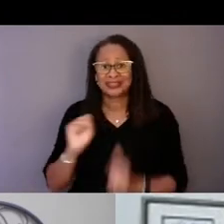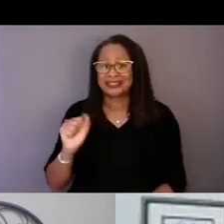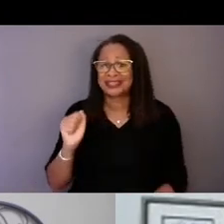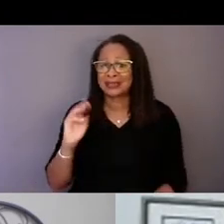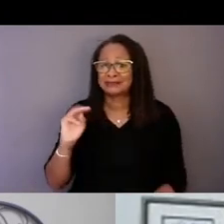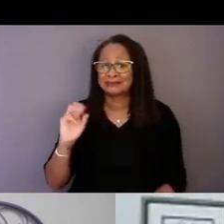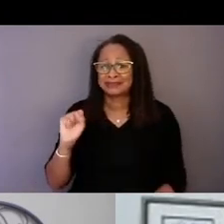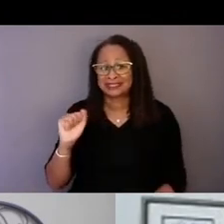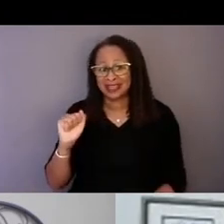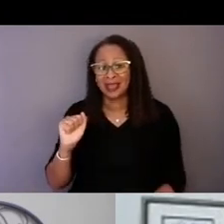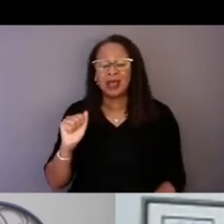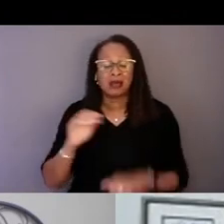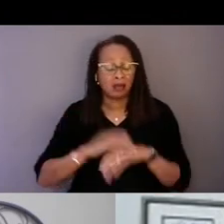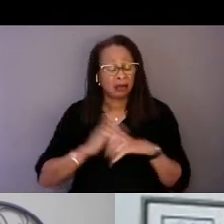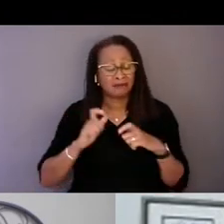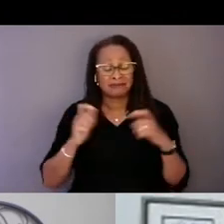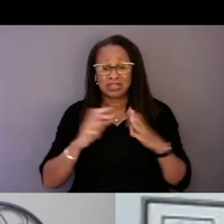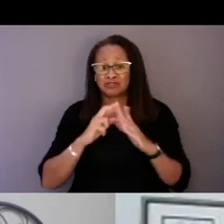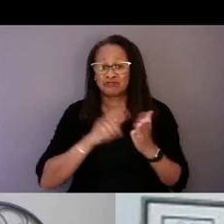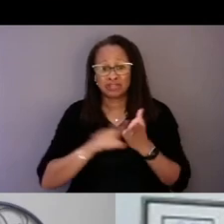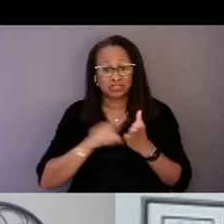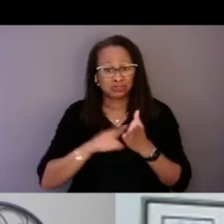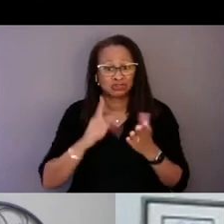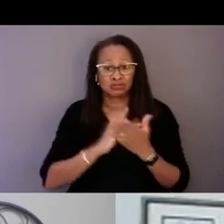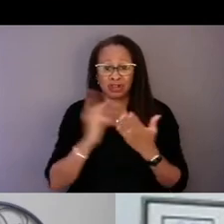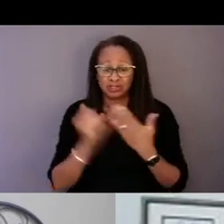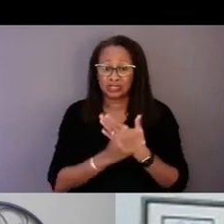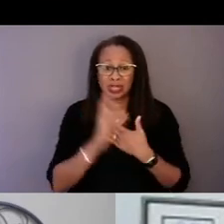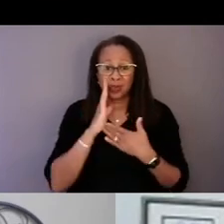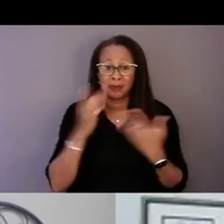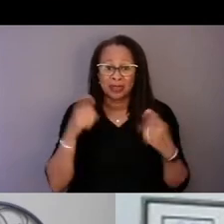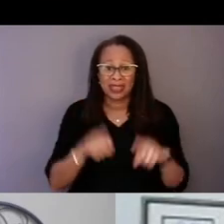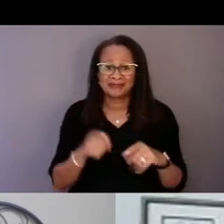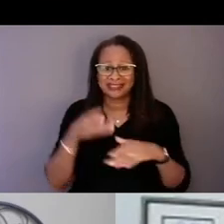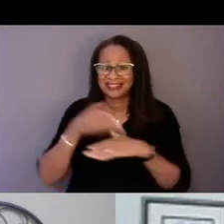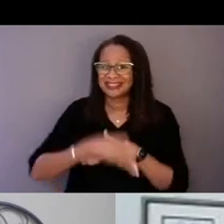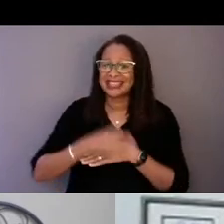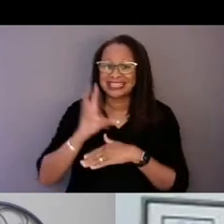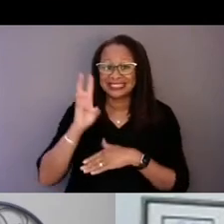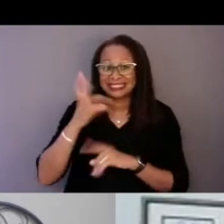that is going to be taking place over the next six months